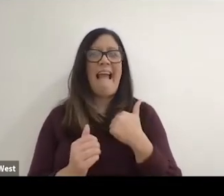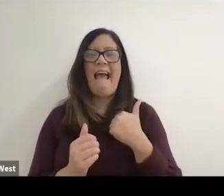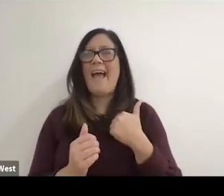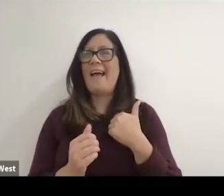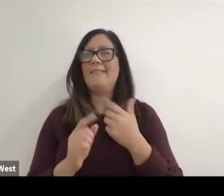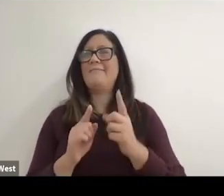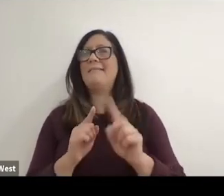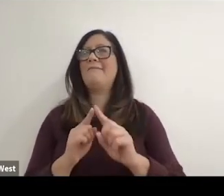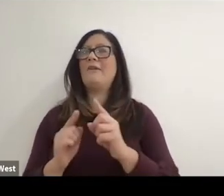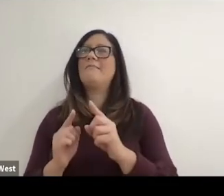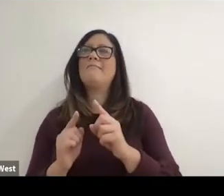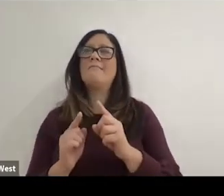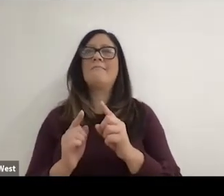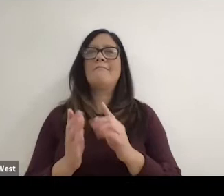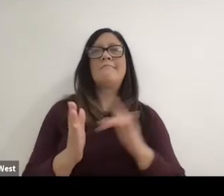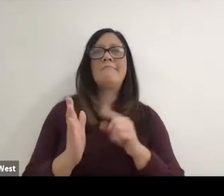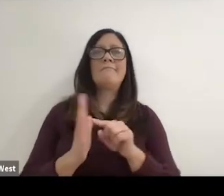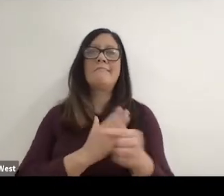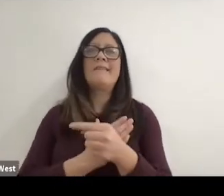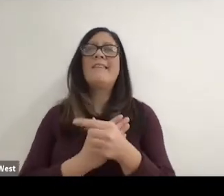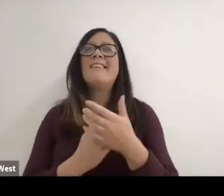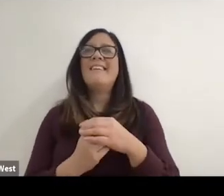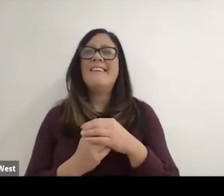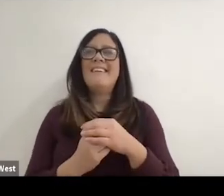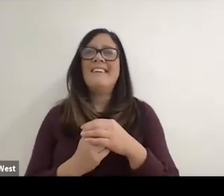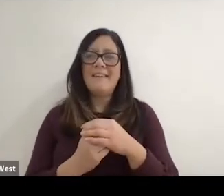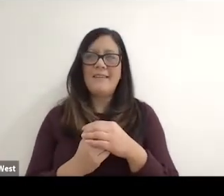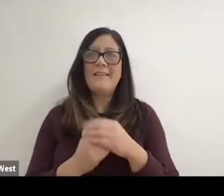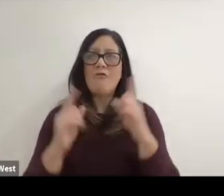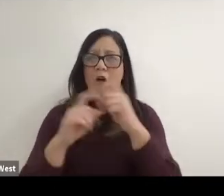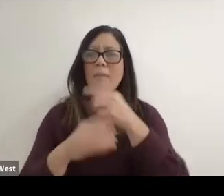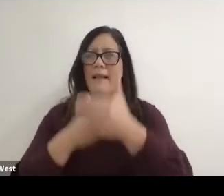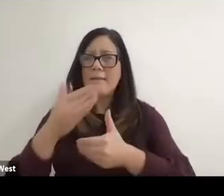able to was able to navigate the red tape there and to be able to open it